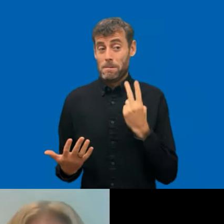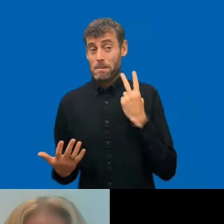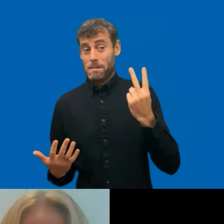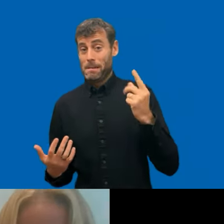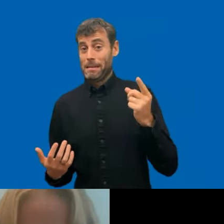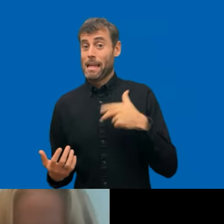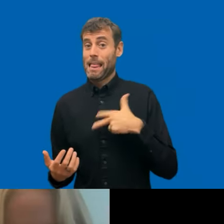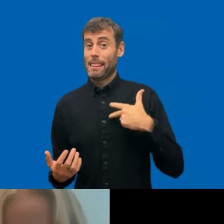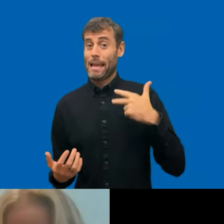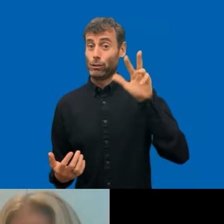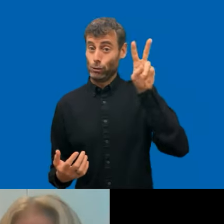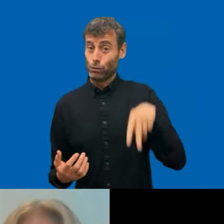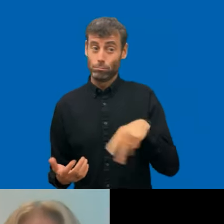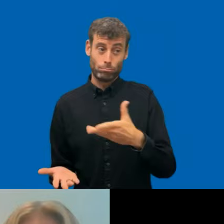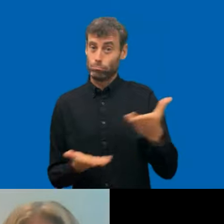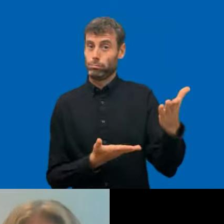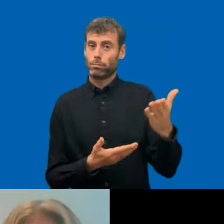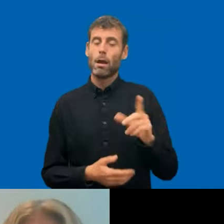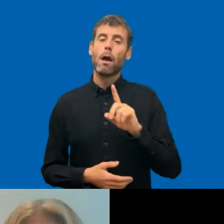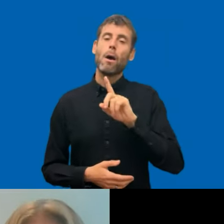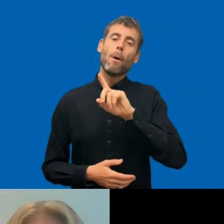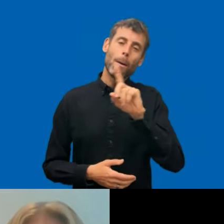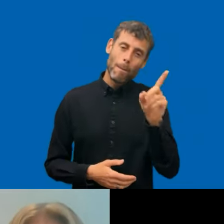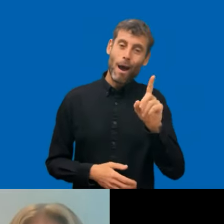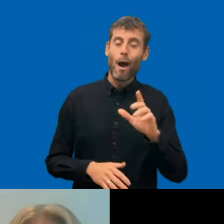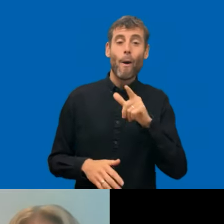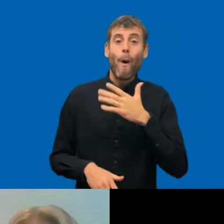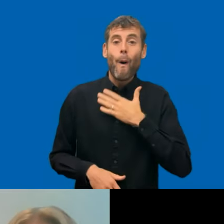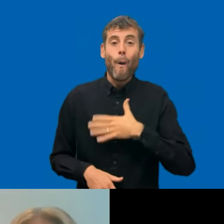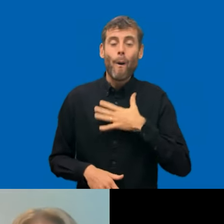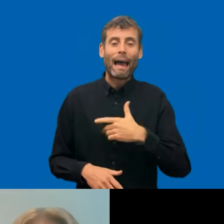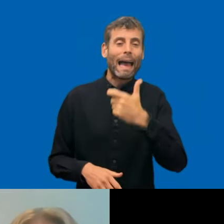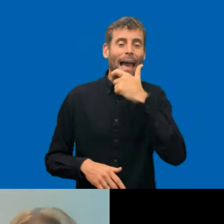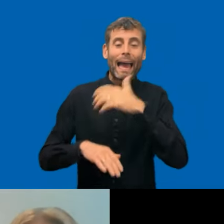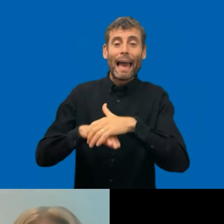And it's also a beautiful language to learn. So why not try to improve